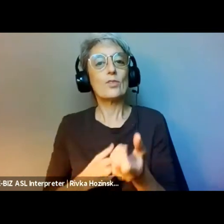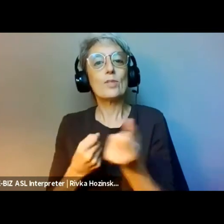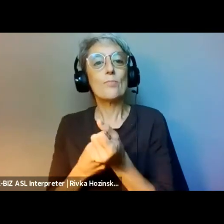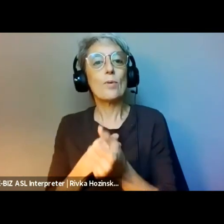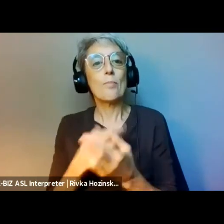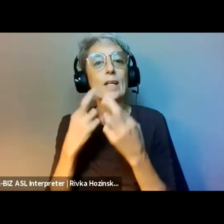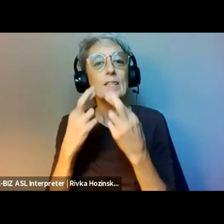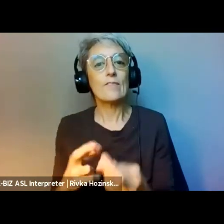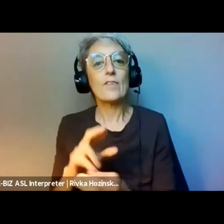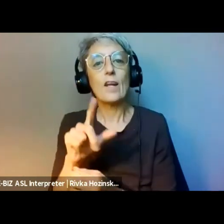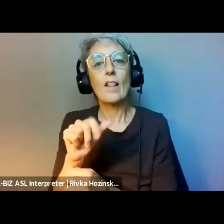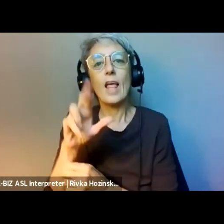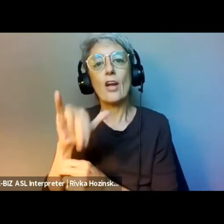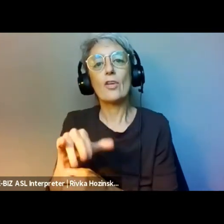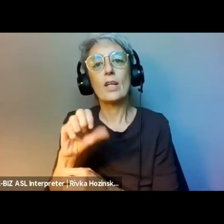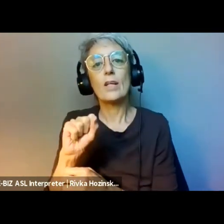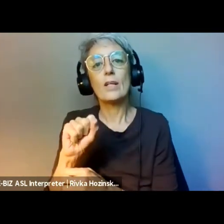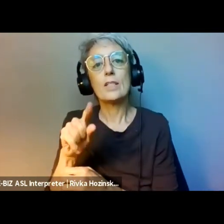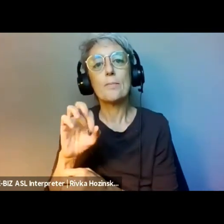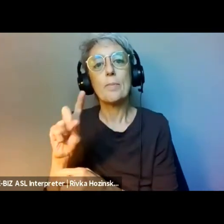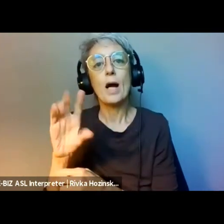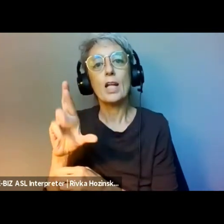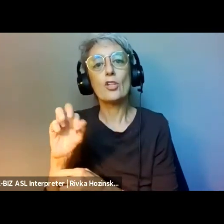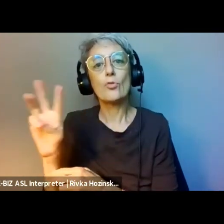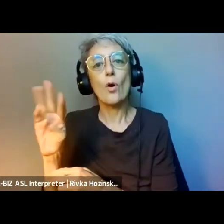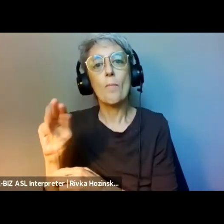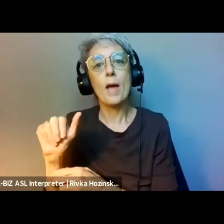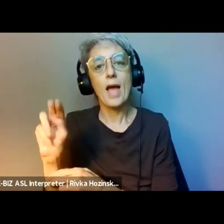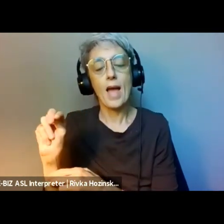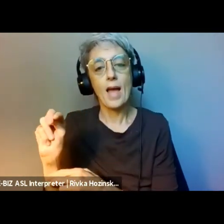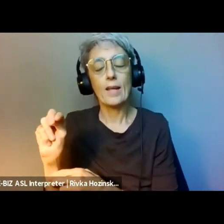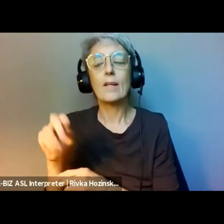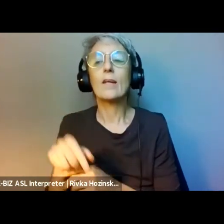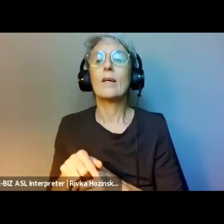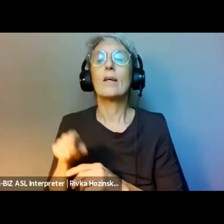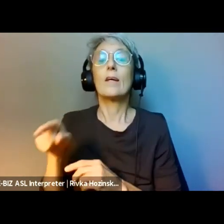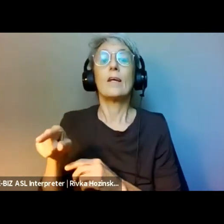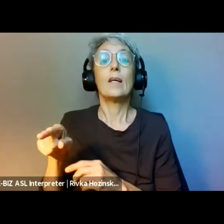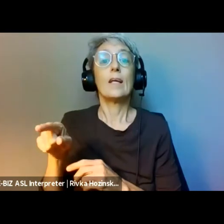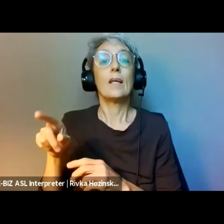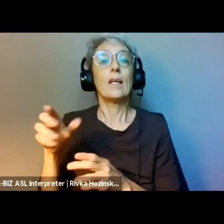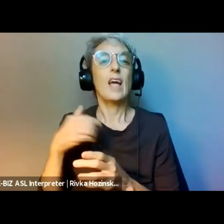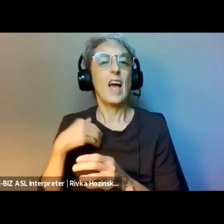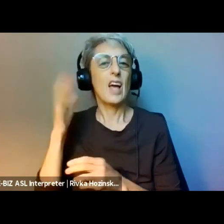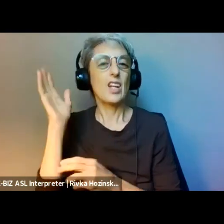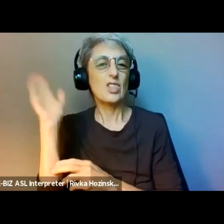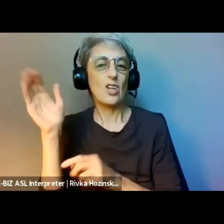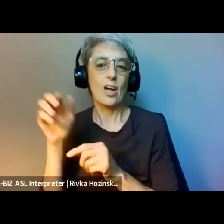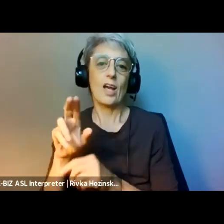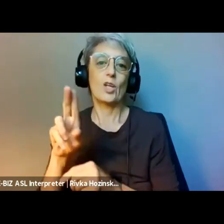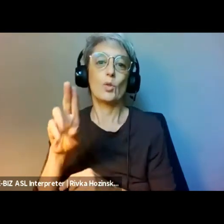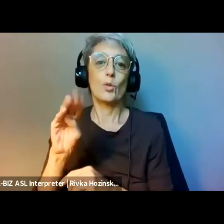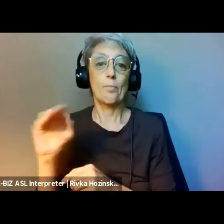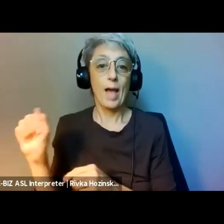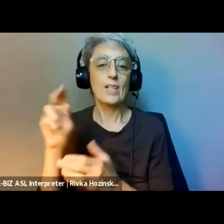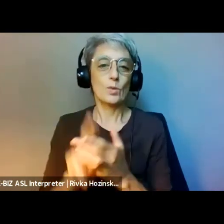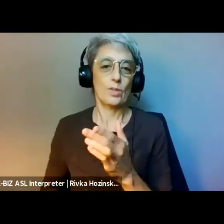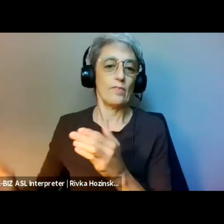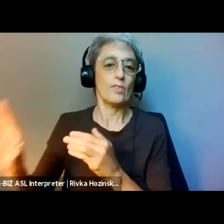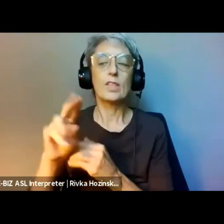Dana leads with vision and is guided by relationships. As a practitioner, Dana co-authored the choir book,